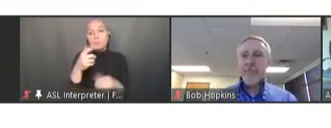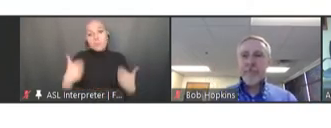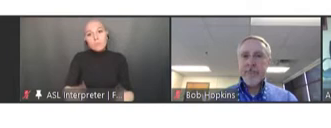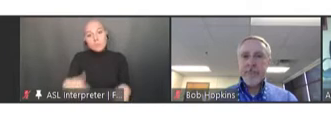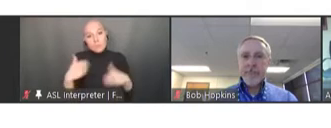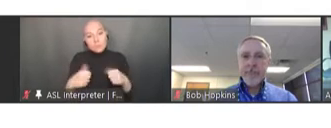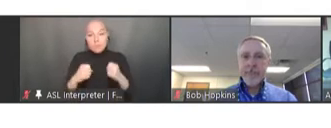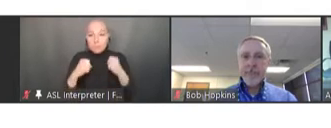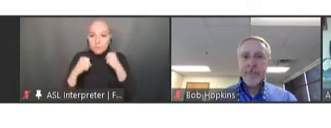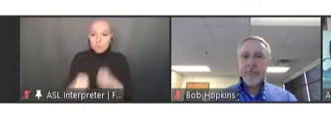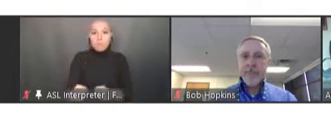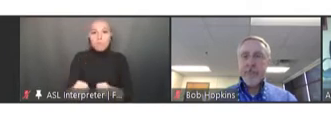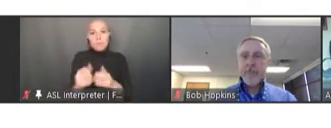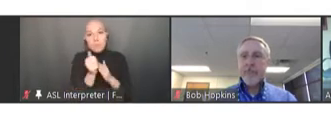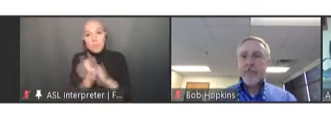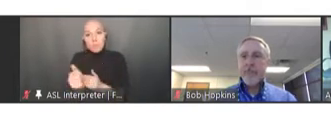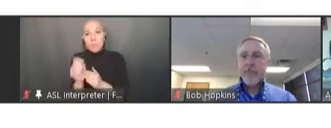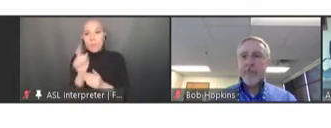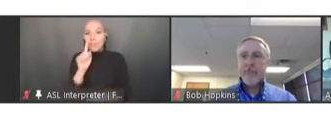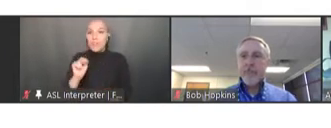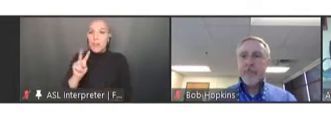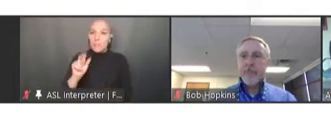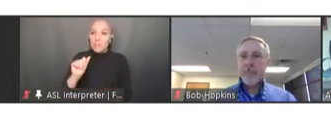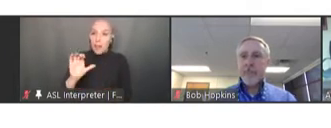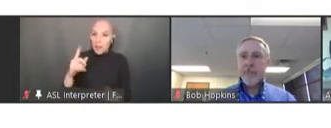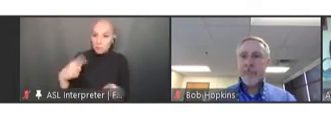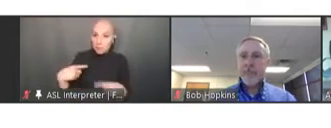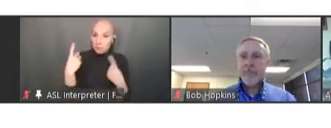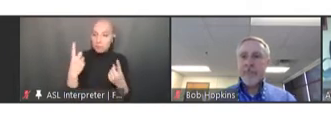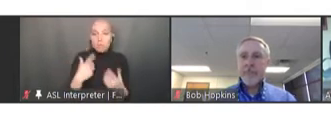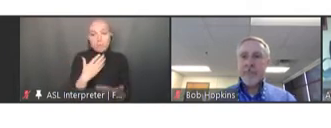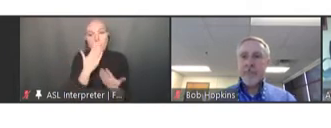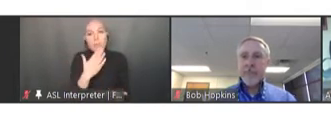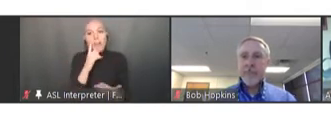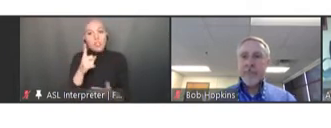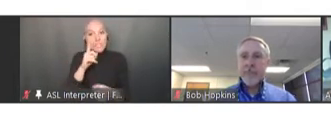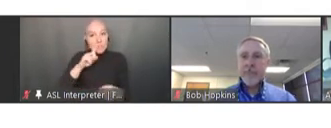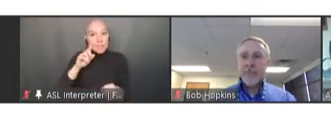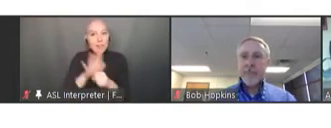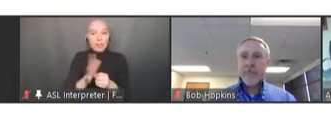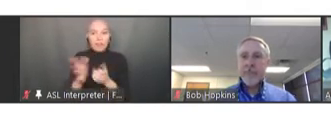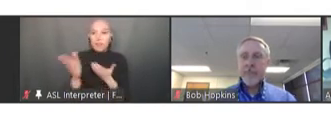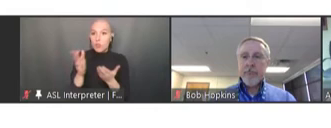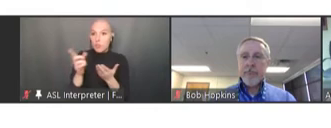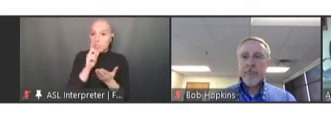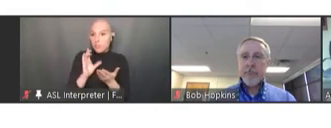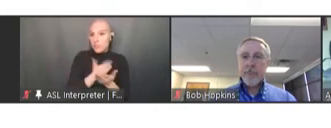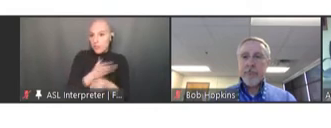grateful for his service and dedication to the field. With that, I'd also like to take a moment